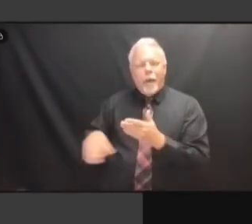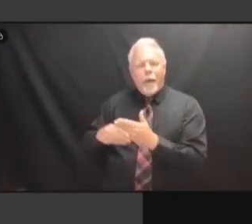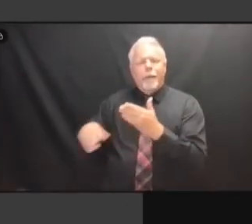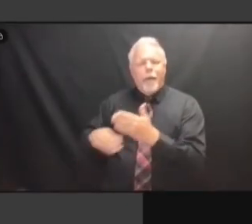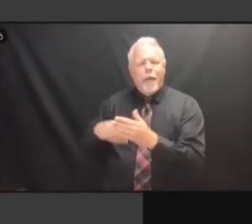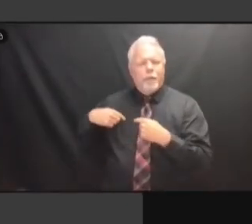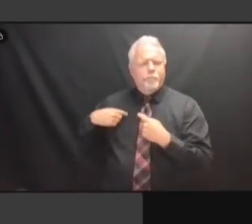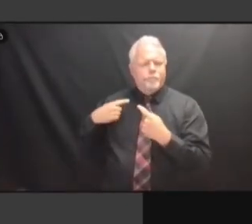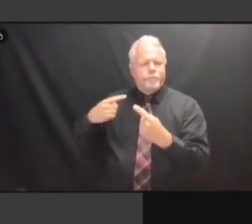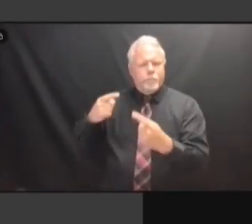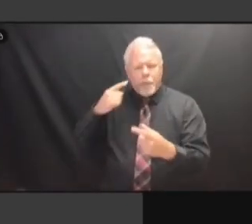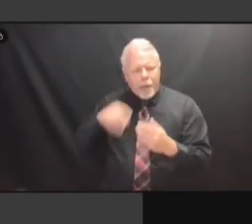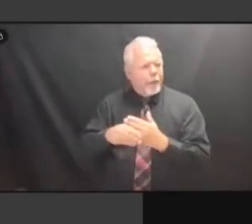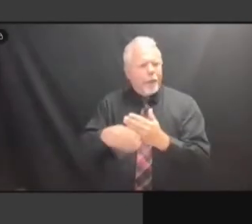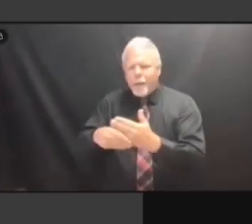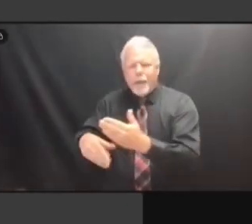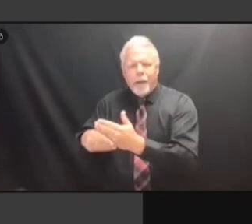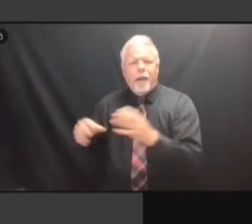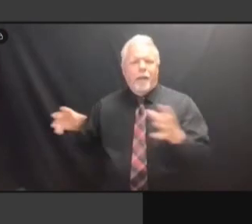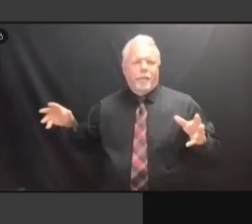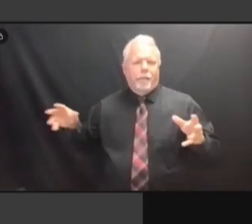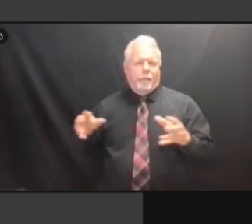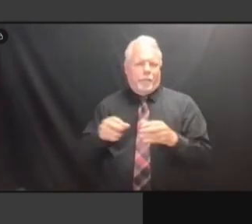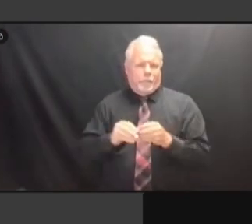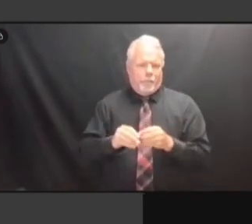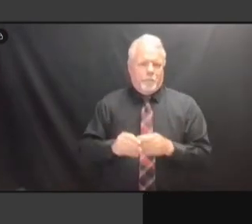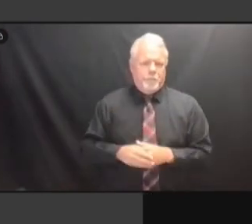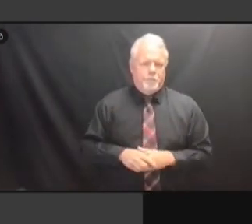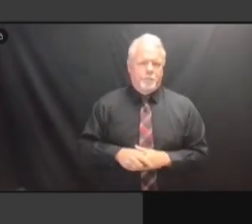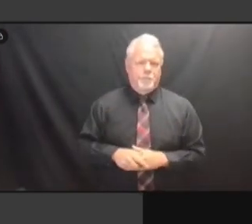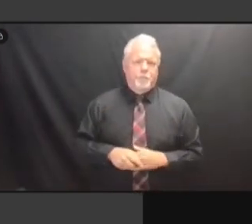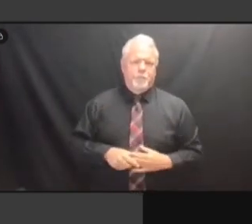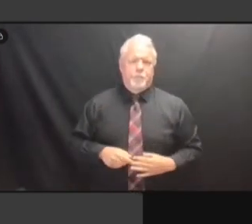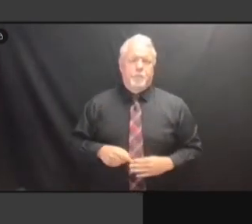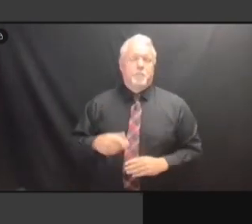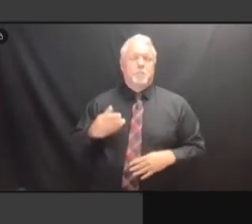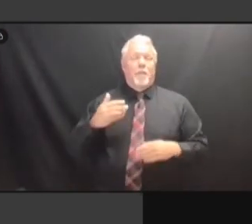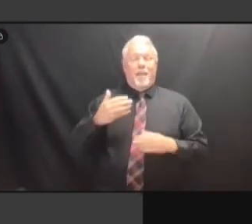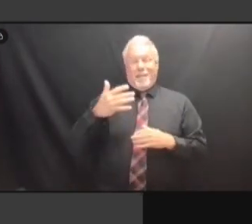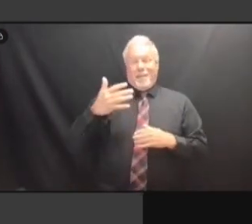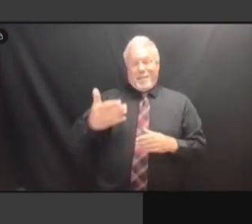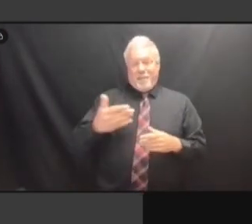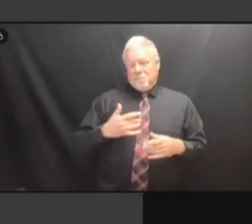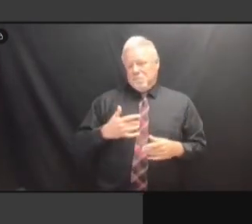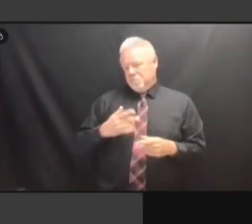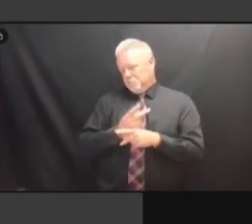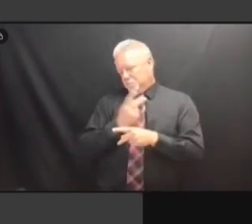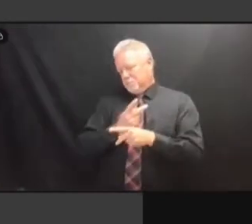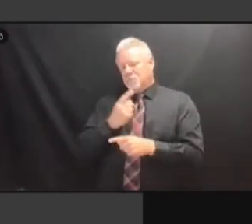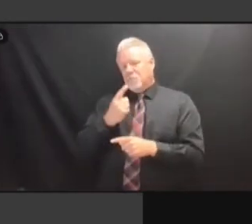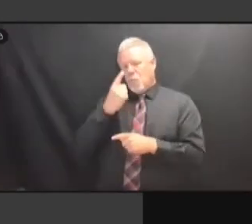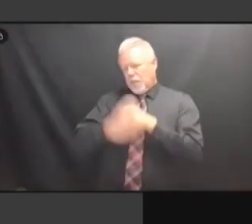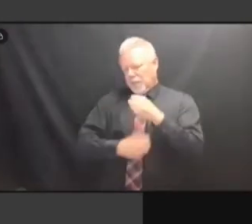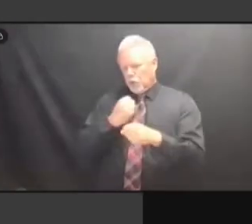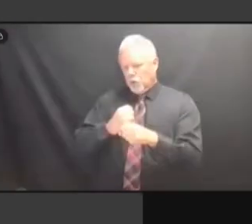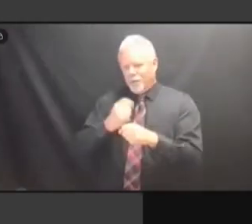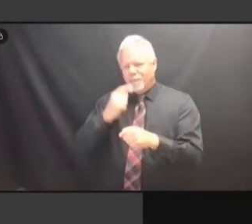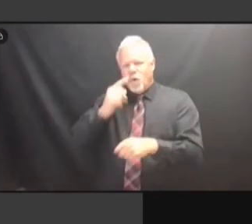THAT'S SOMETHING WE LAID OUT TO OGS, AND SO PRETTY MUCH THAT'S SOMETHING WE LAID OUT TO OGS, AND SO PRETTY MUCH BUDGET, OGS, AND SO PRETTY MUCH BUDGET, OGS, AND SO PRETTY MUCH BUDGET, ANYBODY OGS, AND SO PRETTY MUCH BUDGET, ANYBODY WHO OGS, AND SO PRETTY MUCH BUDGET, ANYBODY WHO WOULD OGS, AND SO PRETTY MUCH BUDGET, ANYBODY WHO WOULD LISTEN, OGS, AND SO PRETTY MUCH BUDGET, ANYBODY WHO WOULD LISTEN, WE ANYBODY WHO WOULD LISTEN, WE ANYBODY WHO WOULD LISTEN, WE LAID ANYBODY WHO WOULD LISTEN, WE LAID OUT ANYBODY WHO WOULD LISTEN, WE LAID OUT ON ANYBODY WHO WOULD LISTEN, WE LAID OUT ON AN ANYBODY WHO WOULD LISTEN, WE LAID OUT ON AN ENTIRE ANYBODY WHO WOULD LISTEN, WE LAID OUT ON AN ENTIRE YEAR'S LAID OUT ON AN ENTIRE YEAR'S LAID OUT ON AN ENTIRE YEAR'S CALENDAR, LAID OUT ON AN ENTIRE YEAR'S CALENDAR, HERE LAID OUT ON AN ENTIRE YEAR'S CALENDAR, HERE ARE LAID OUT ON AN ENTIRE YEAR'S CALENDAR, HERE ARE THE LAID OUT ON AN ENTIRE YEAR'S CALENDAR, HERE ARE THE EVENTS CALENDAR, HERE ARE THE EVENTS CALENDAR, HERE ARE THE EVENTS THAT CALENDAR, HERE ARE THE EVENTS THAT OCCUR CALENDAR, HERE ARE THE EVENTS THAT OCCUR MONTH CALENDAR, HERE ARE THE EVENTS THAT OCCUR MONTH BY CALENDAR, HERE ARE THE EVENTS THAT OCCUR MONTH BY MONTH CALENDAR, HERE ARE THE EVENTS THAT OCCUR MONTH BY MONTH AS CALENDAR, HERE ARE THE EVENTS THAT OCCUR MONTH BY MONTH AS YOU